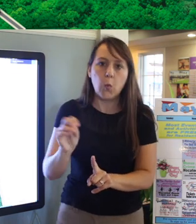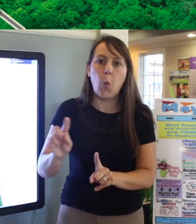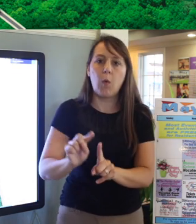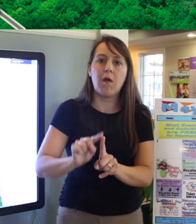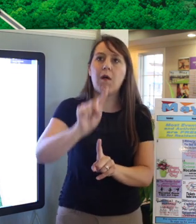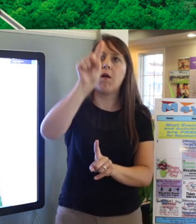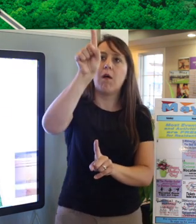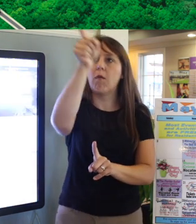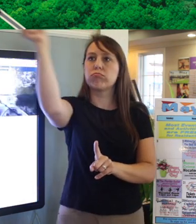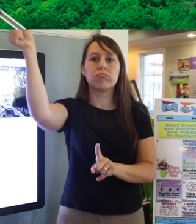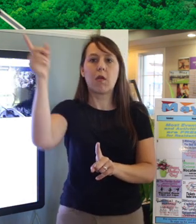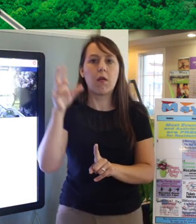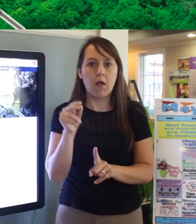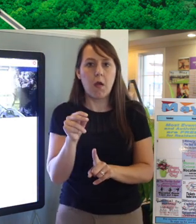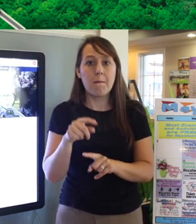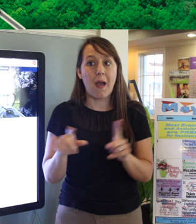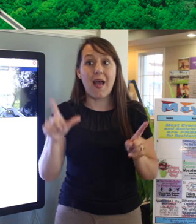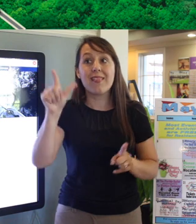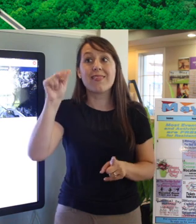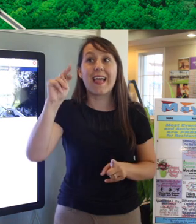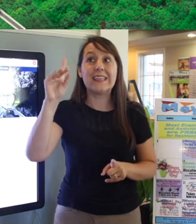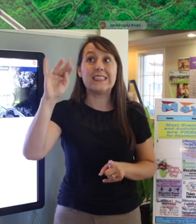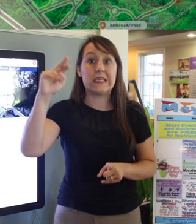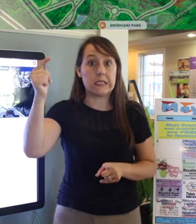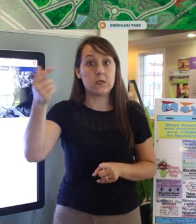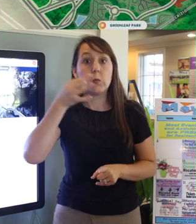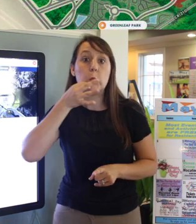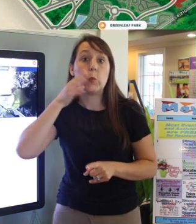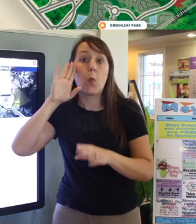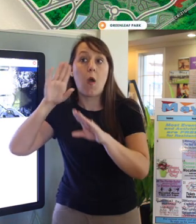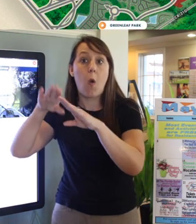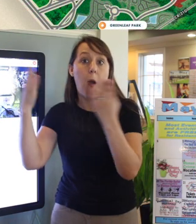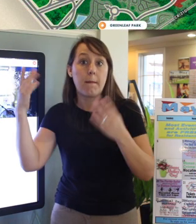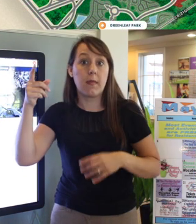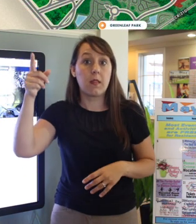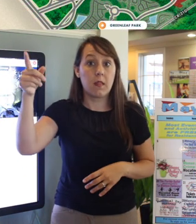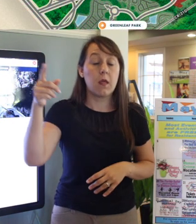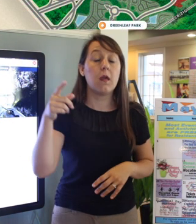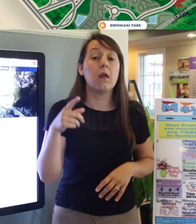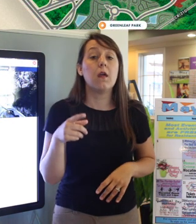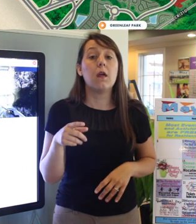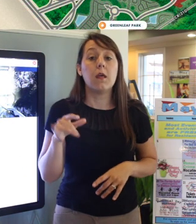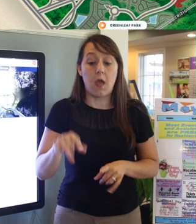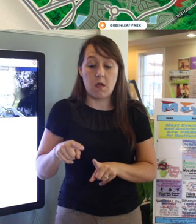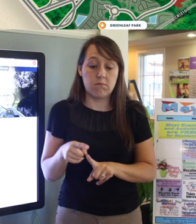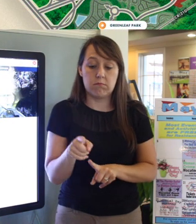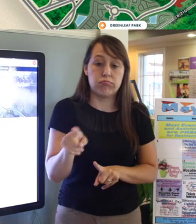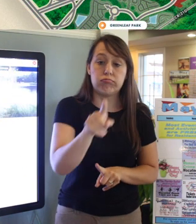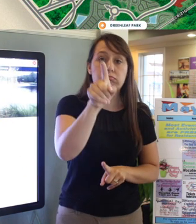but the Nocatee Landing is opening soon and this trail will exit out to it